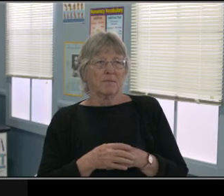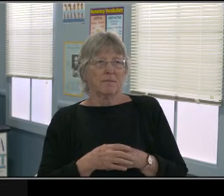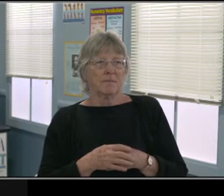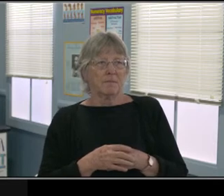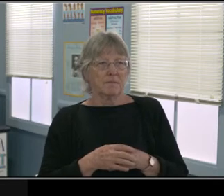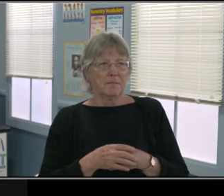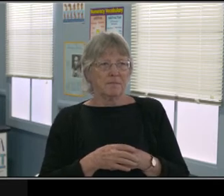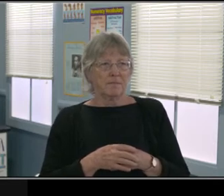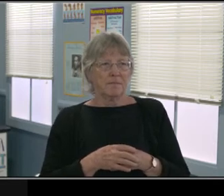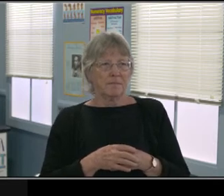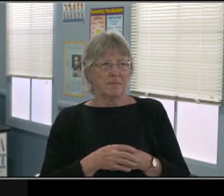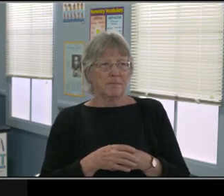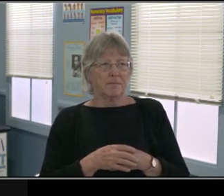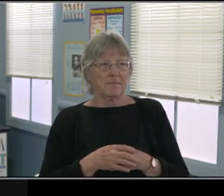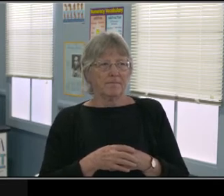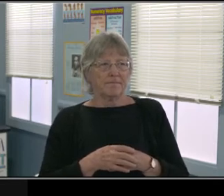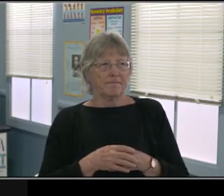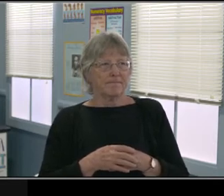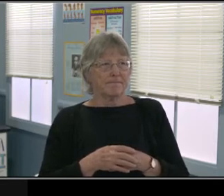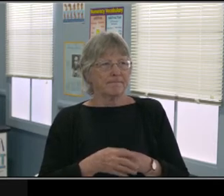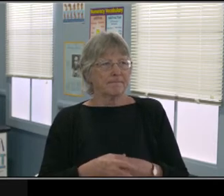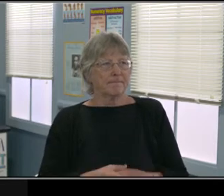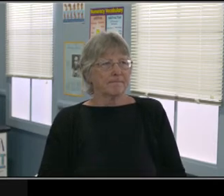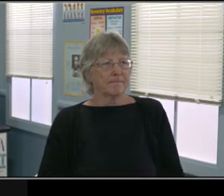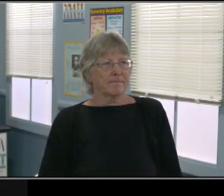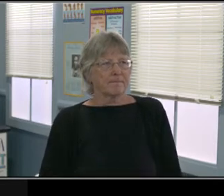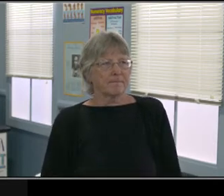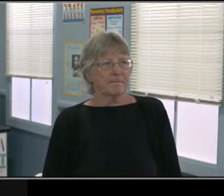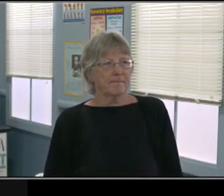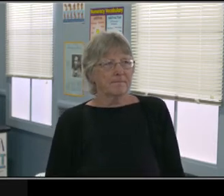they will have an improved attitude toward learning, okay?